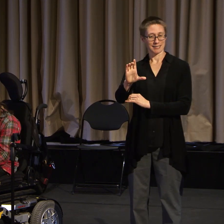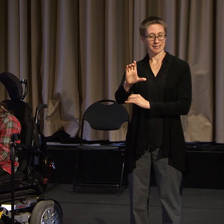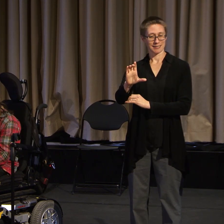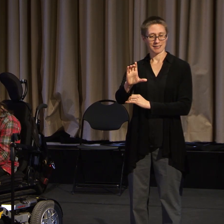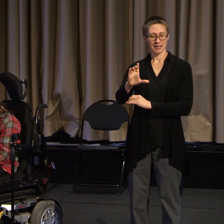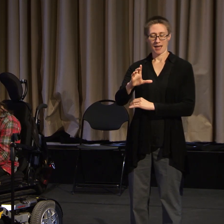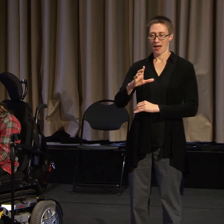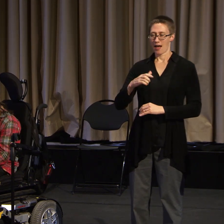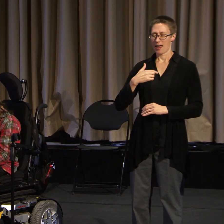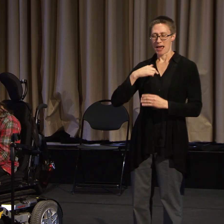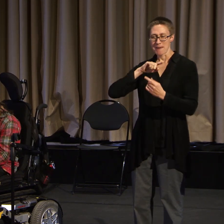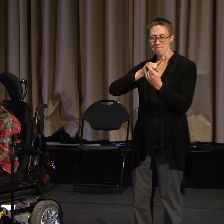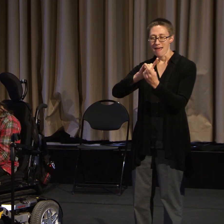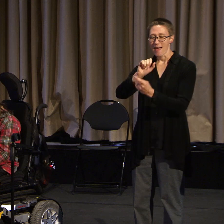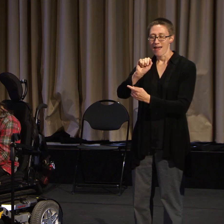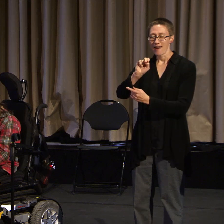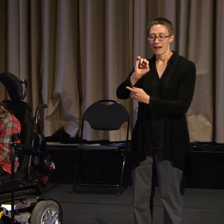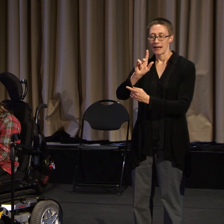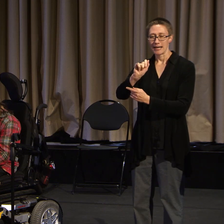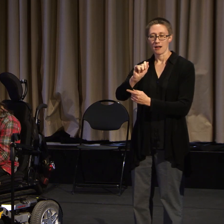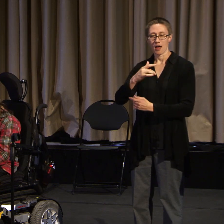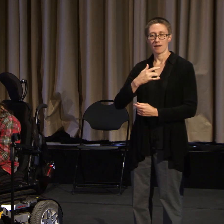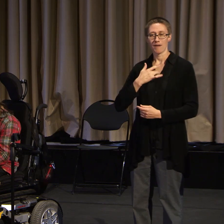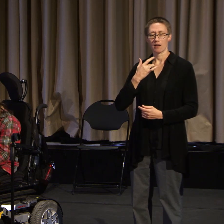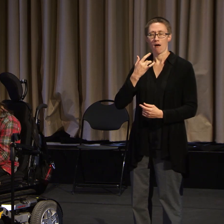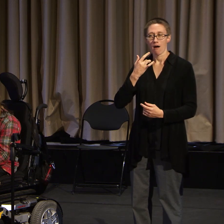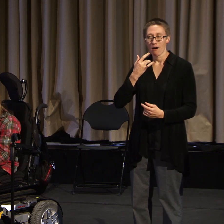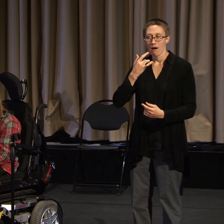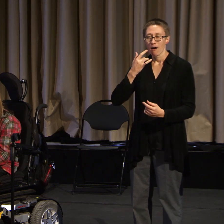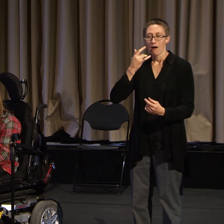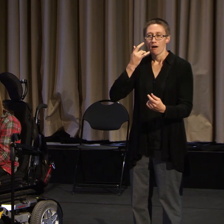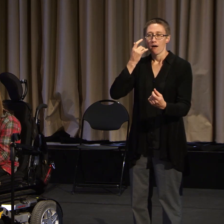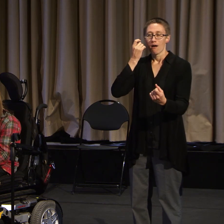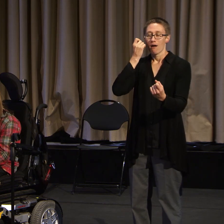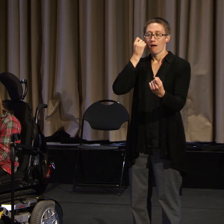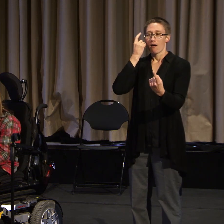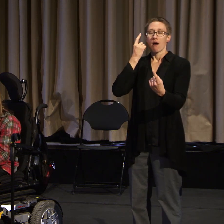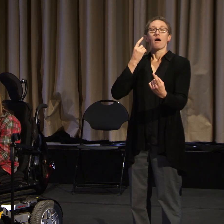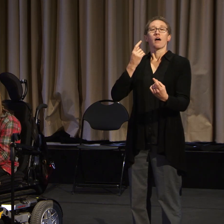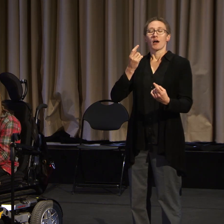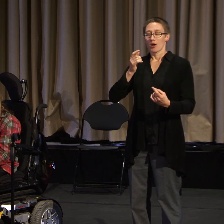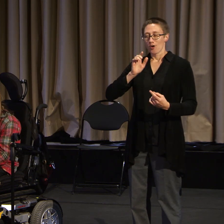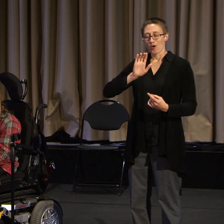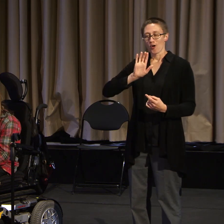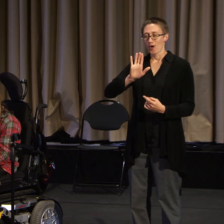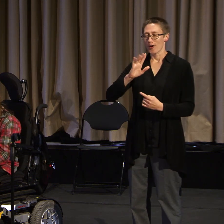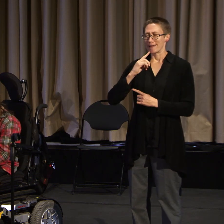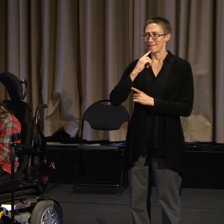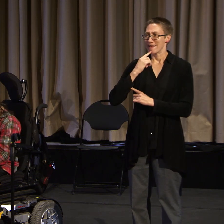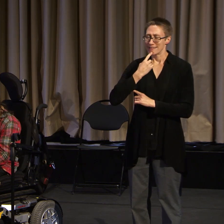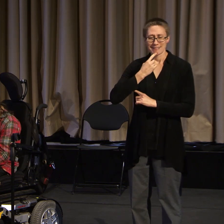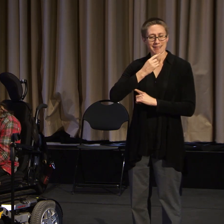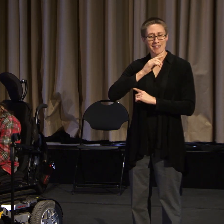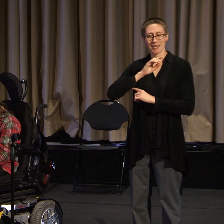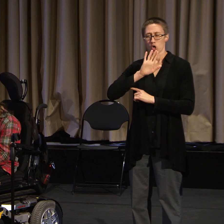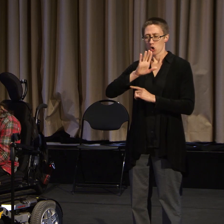Her intensity on disability and human rights really resonated with me, especially living the struggle